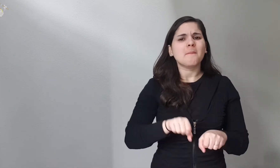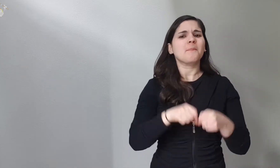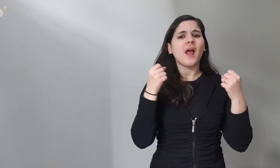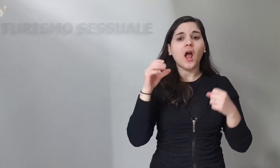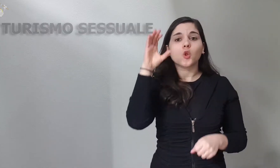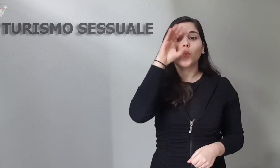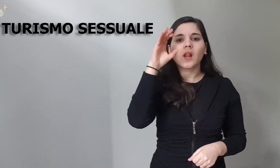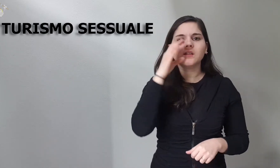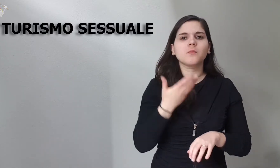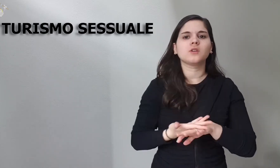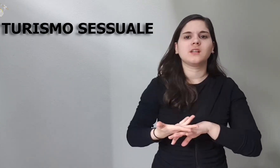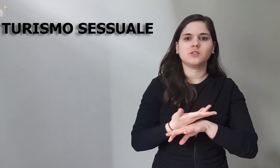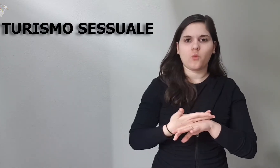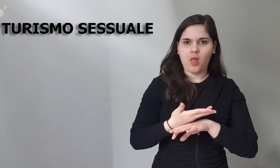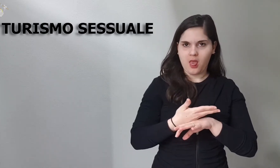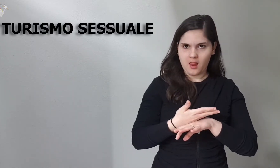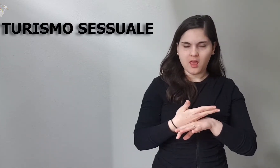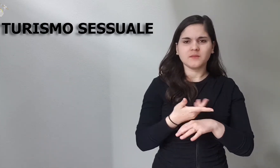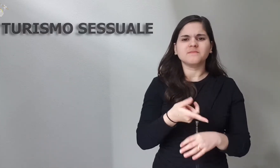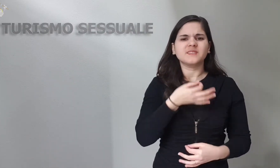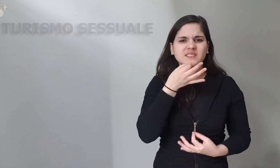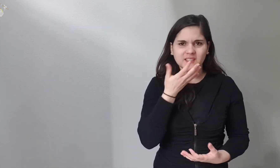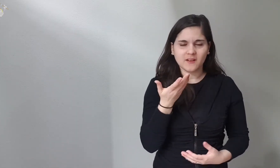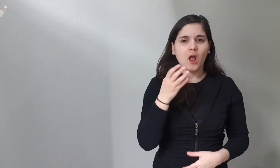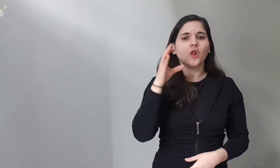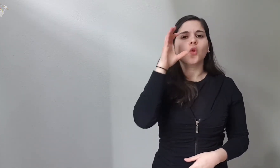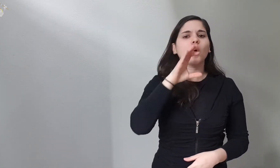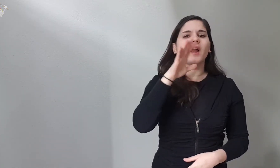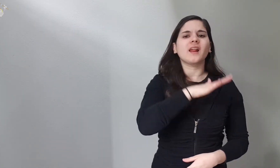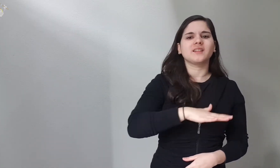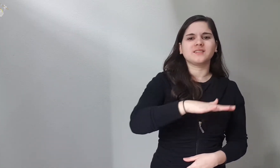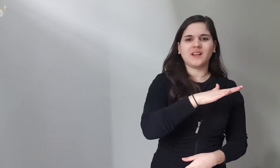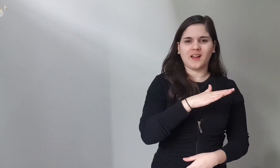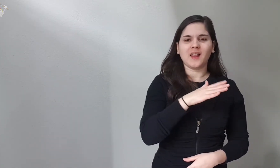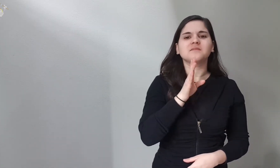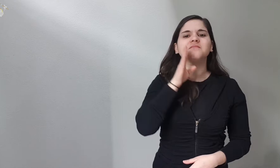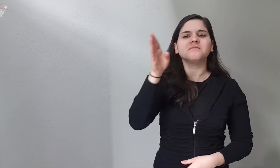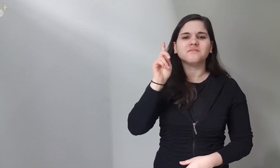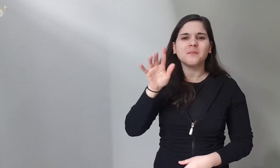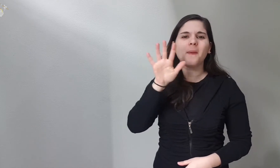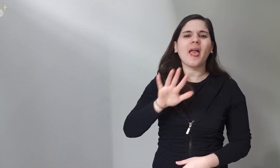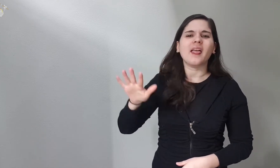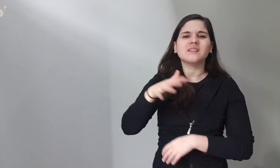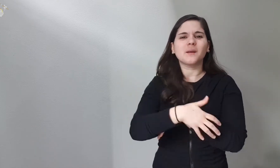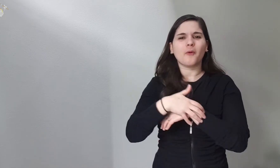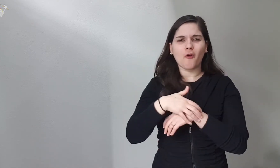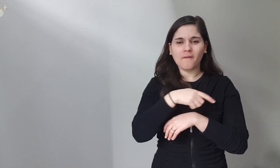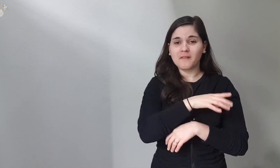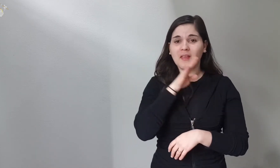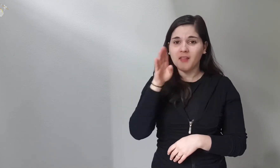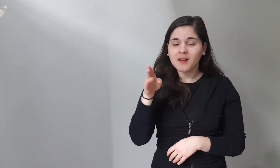This because of sex tourism, it means that tourists when they go to poor countries